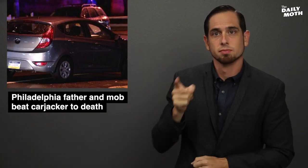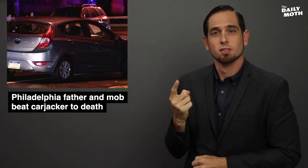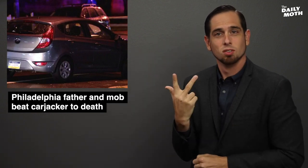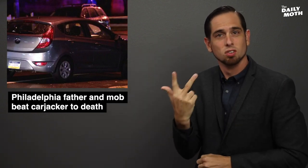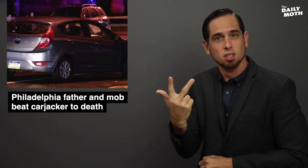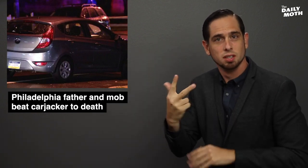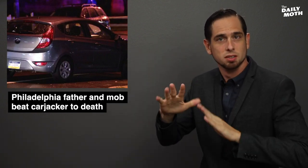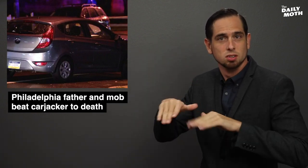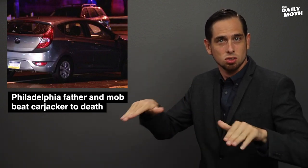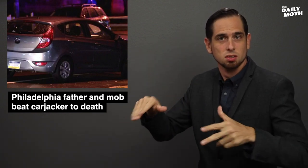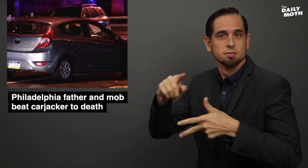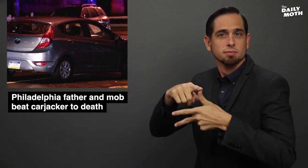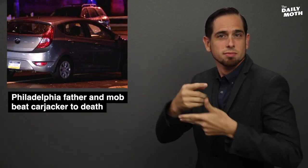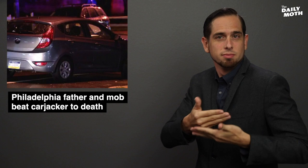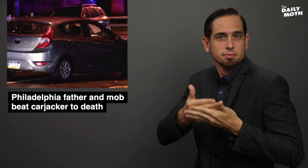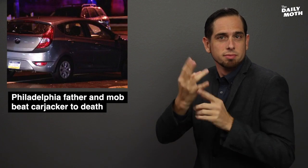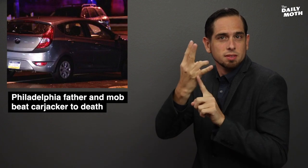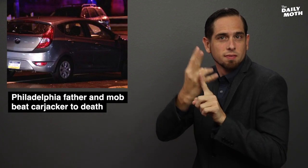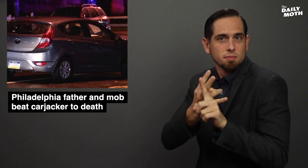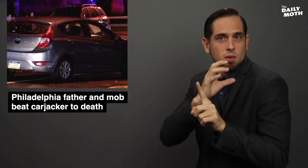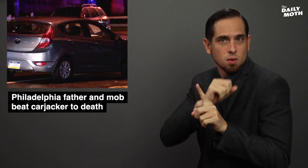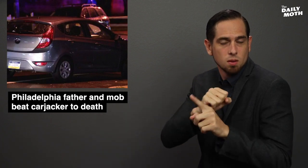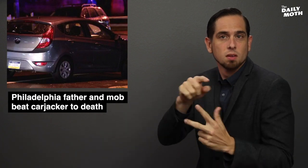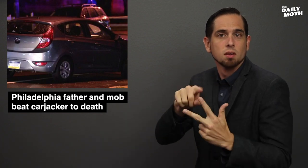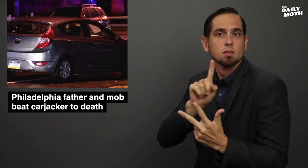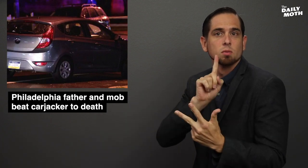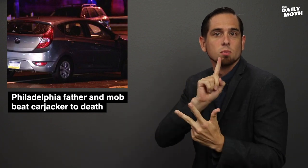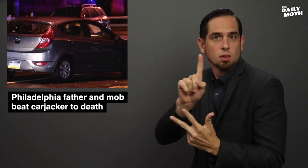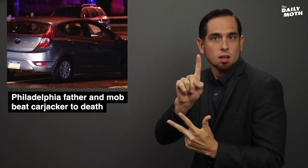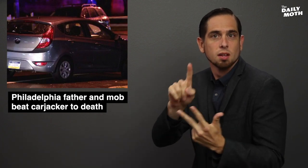while the three children, a 7-month-old, a 1-year-old,